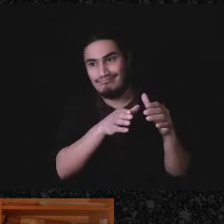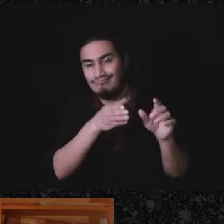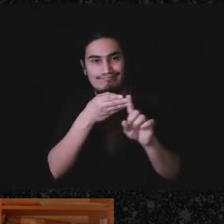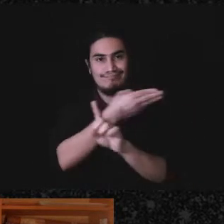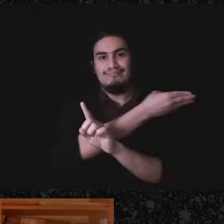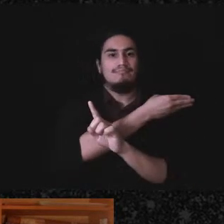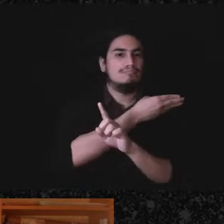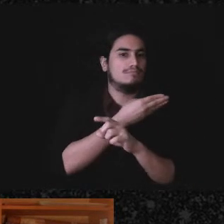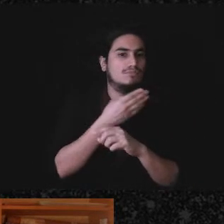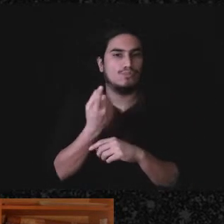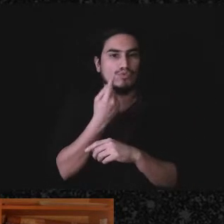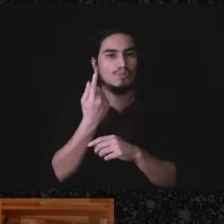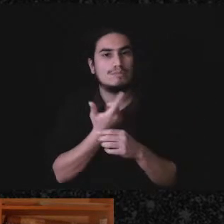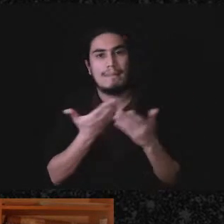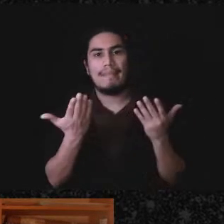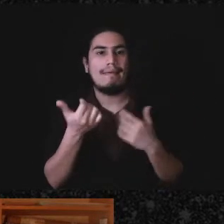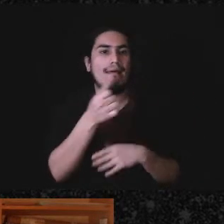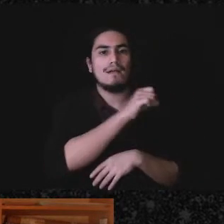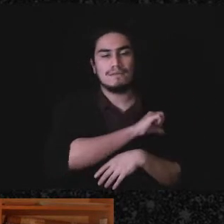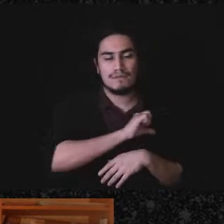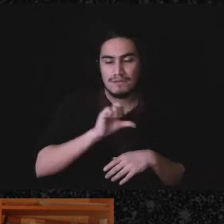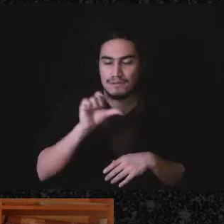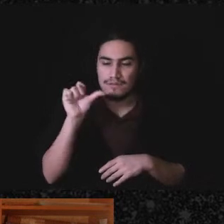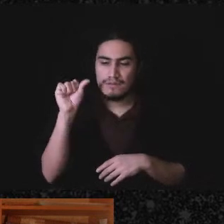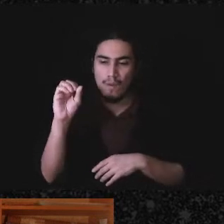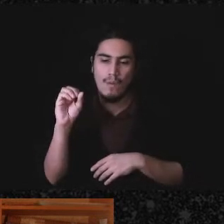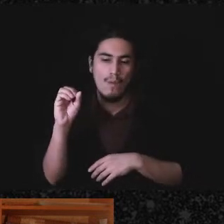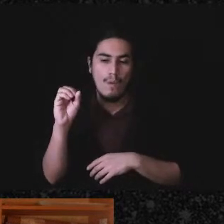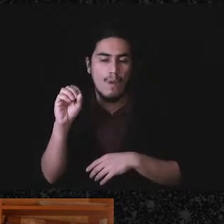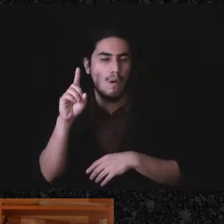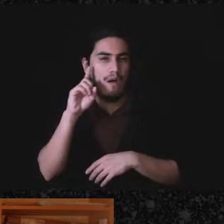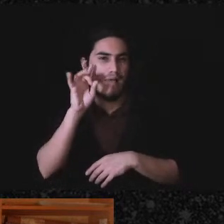and I think that you know that's a, you know, kind of analogous to taxes in some